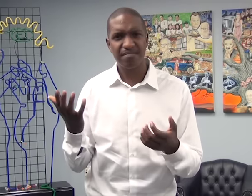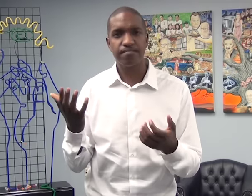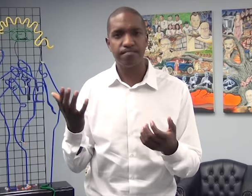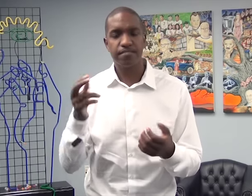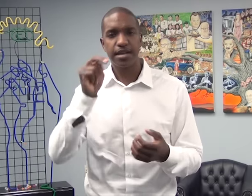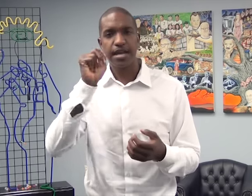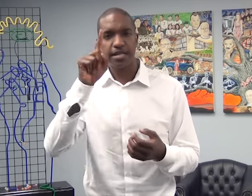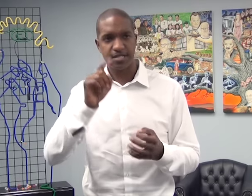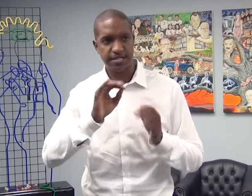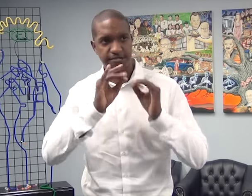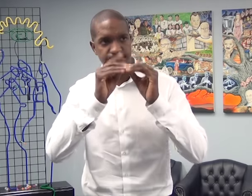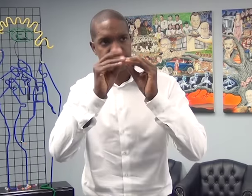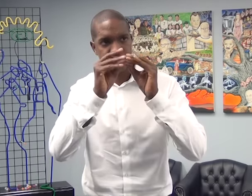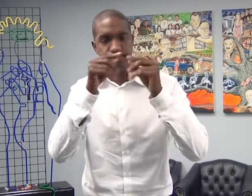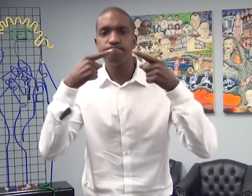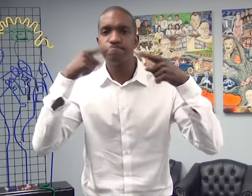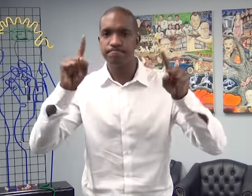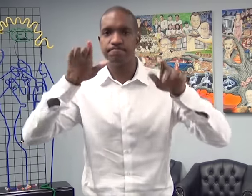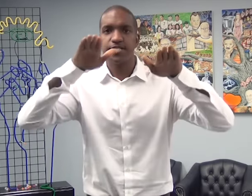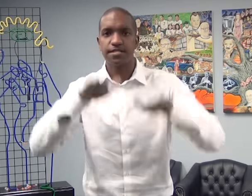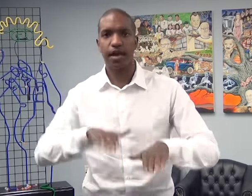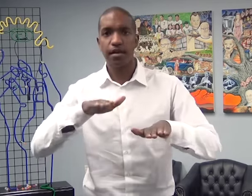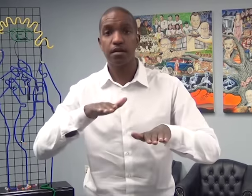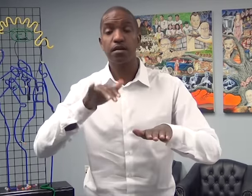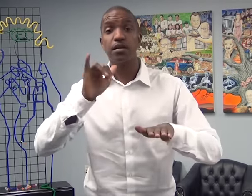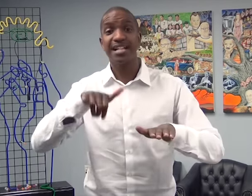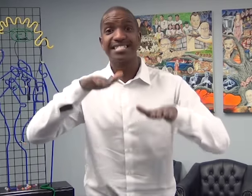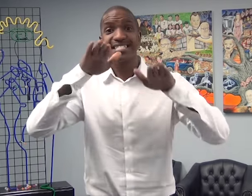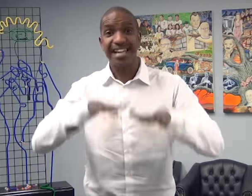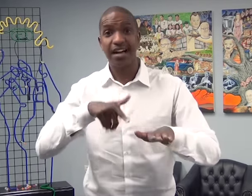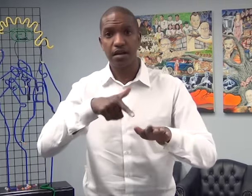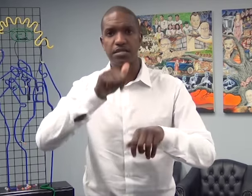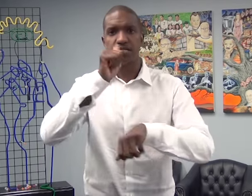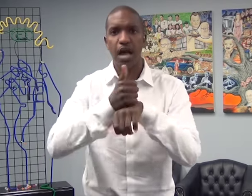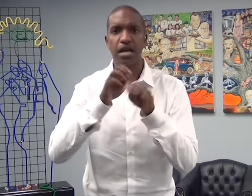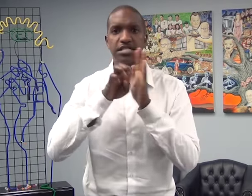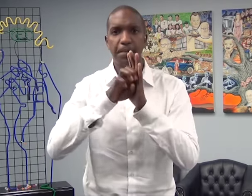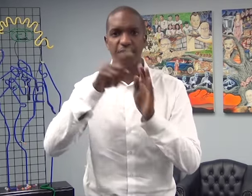Our lawsuit changed this policy - and established a precedent for businesses and public entities that